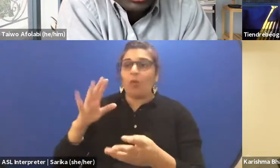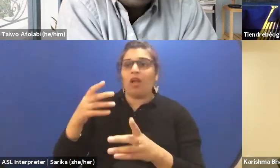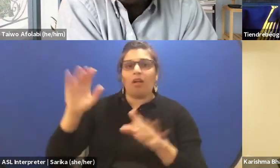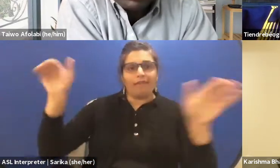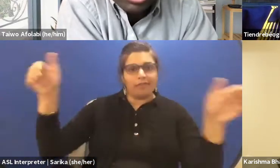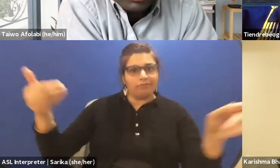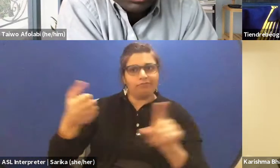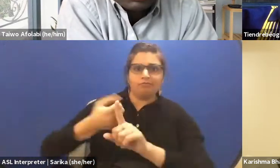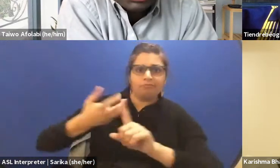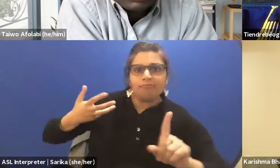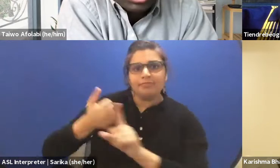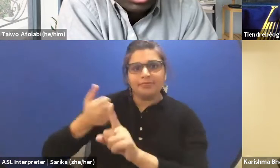and about their work specifically.